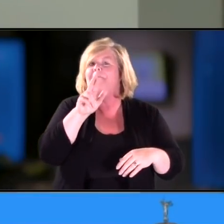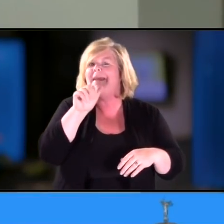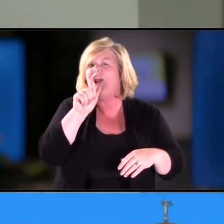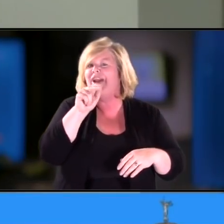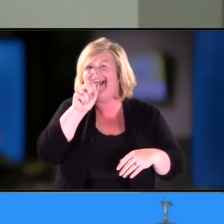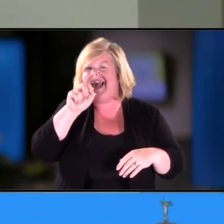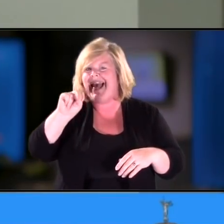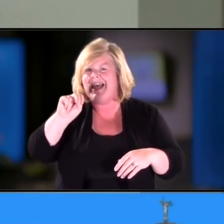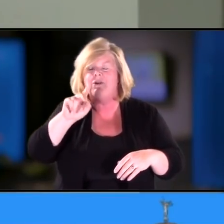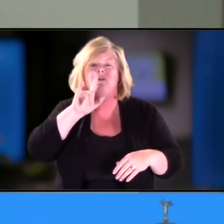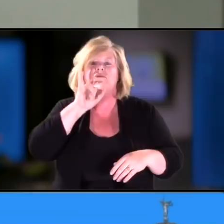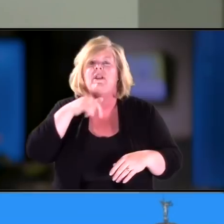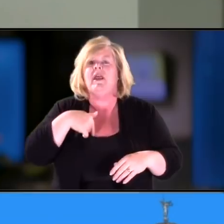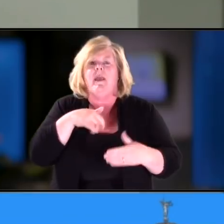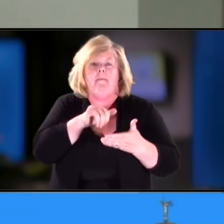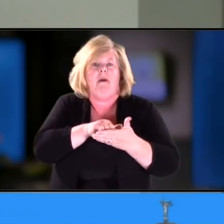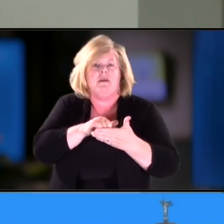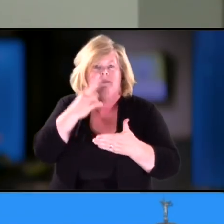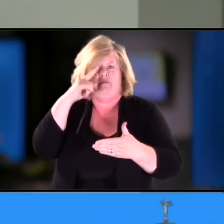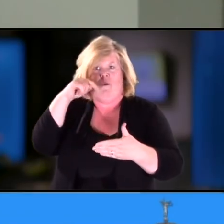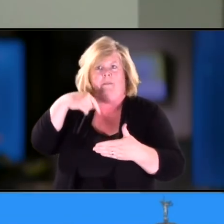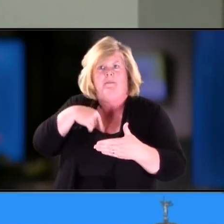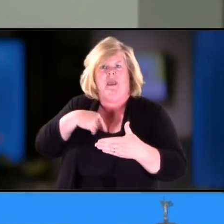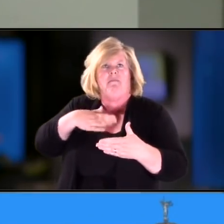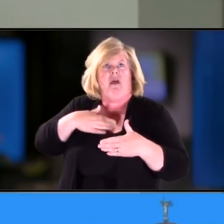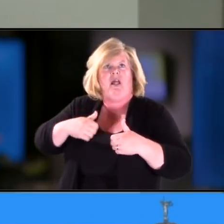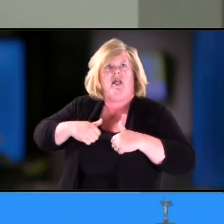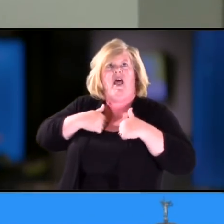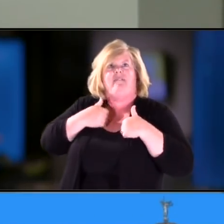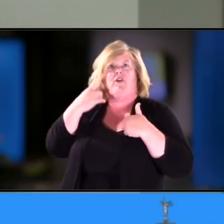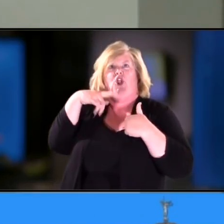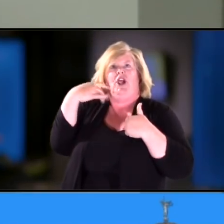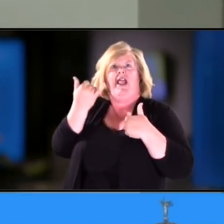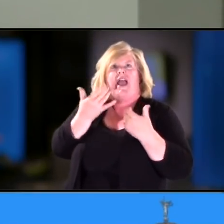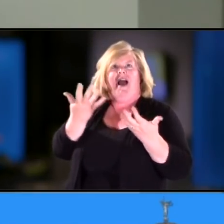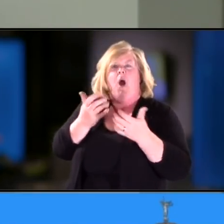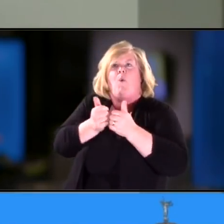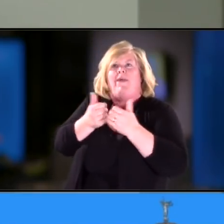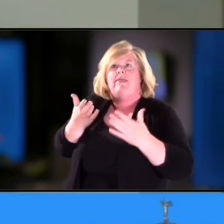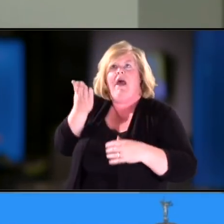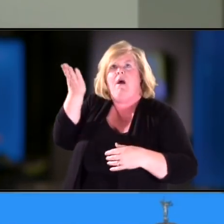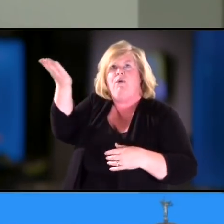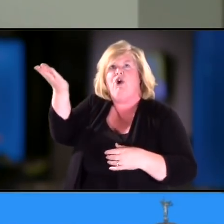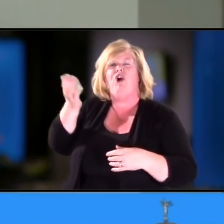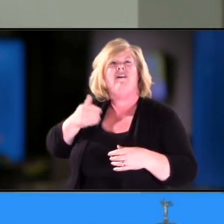with my blind-deaf daughter if it wasn't for our hearing, I'm sorry, our hearing therapist.